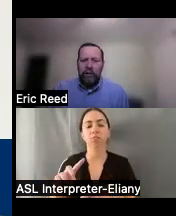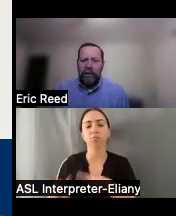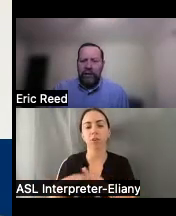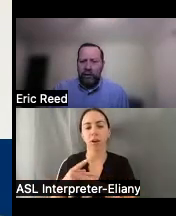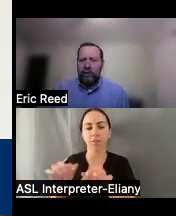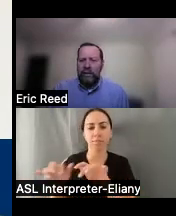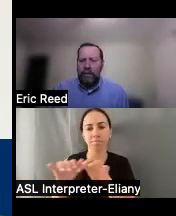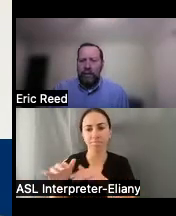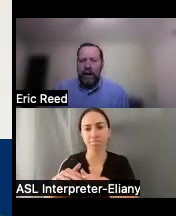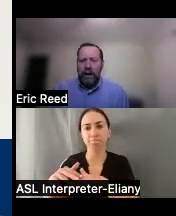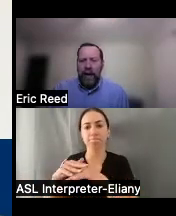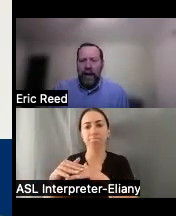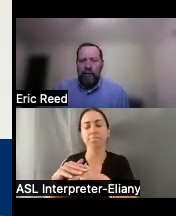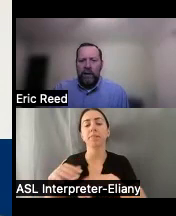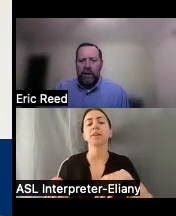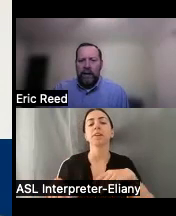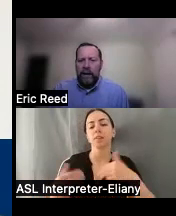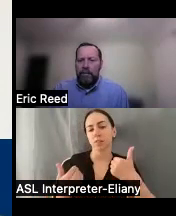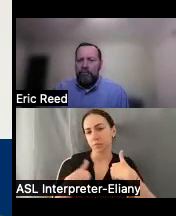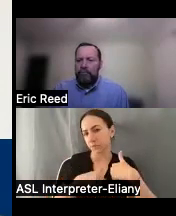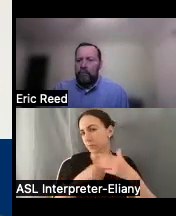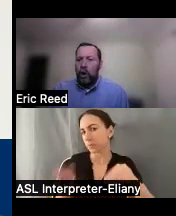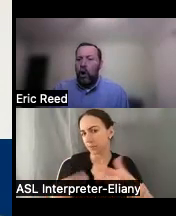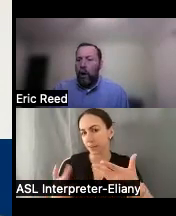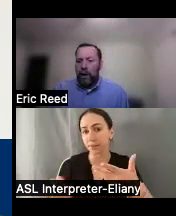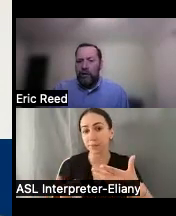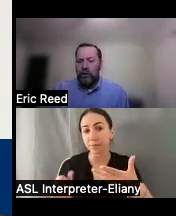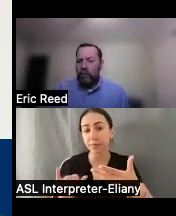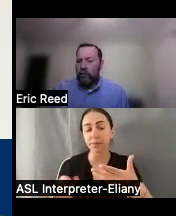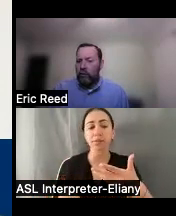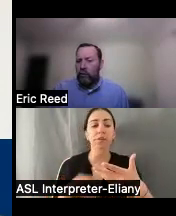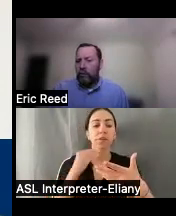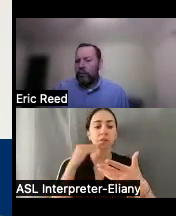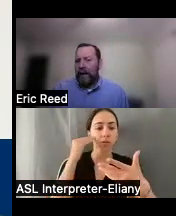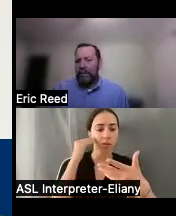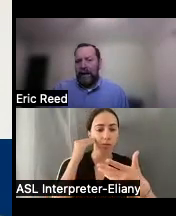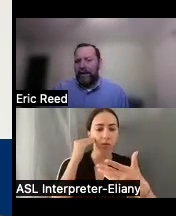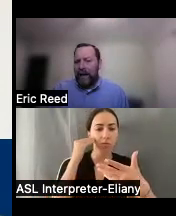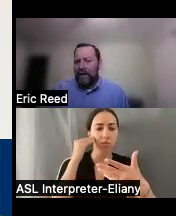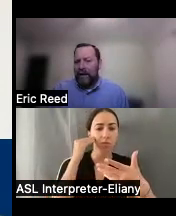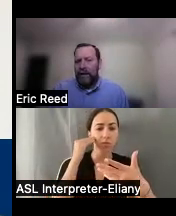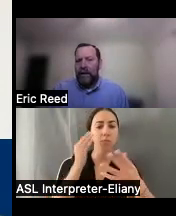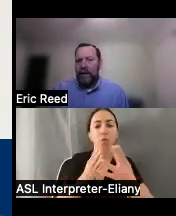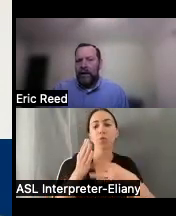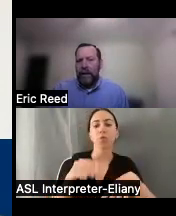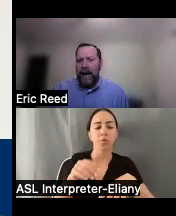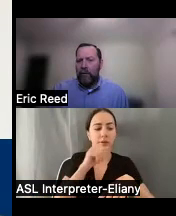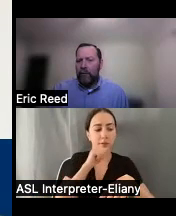um so that's certainly something that we have um home automation through Amazon Alexa we have